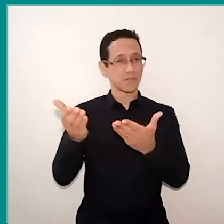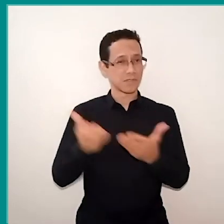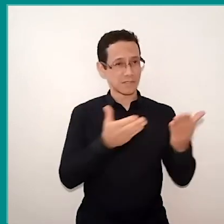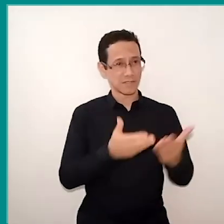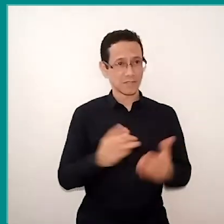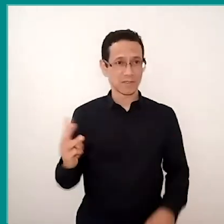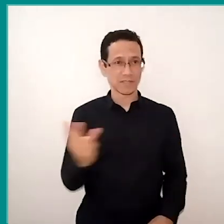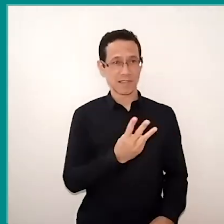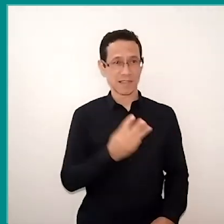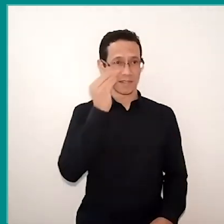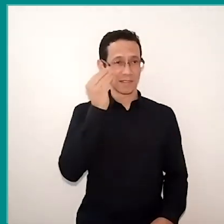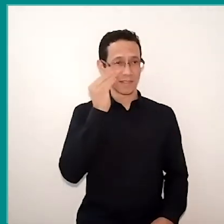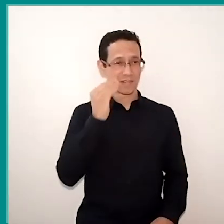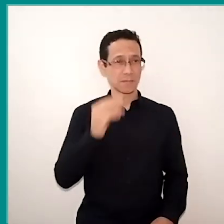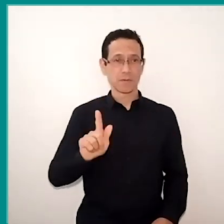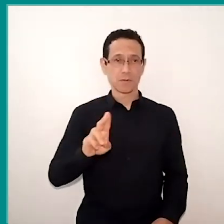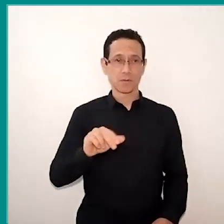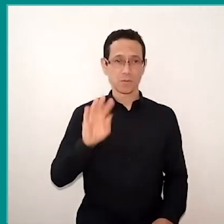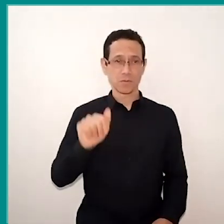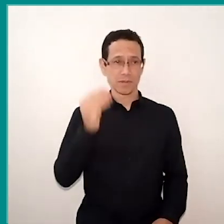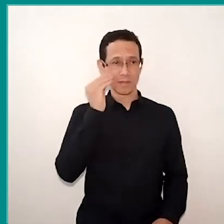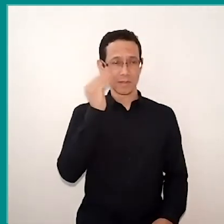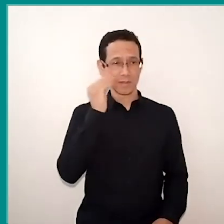starting with Guta, to make your final comments,